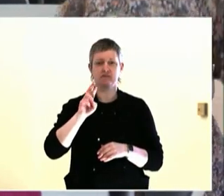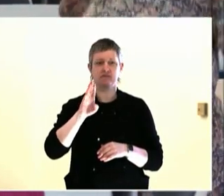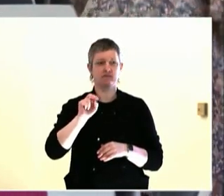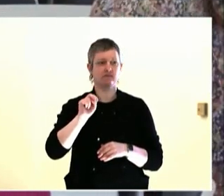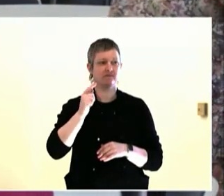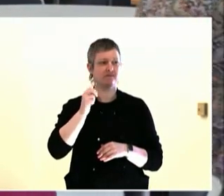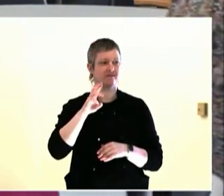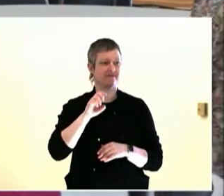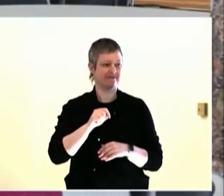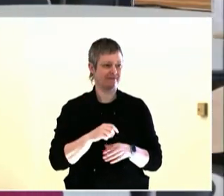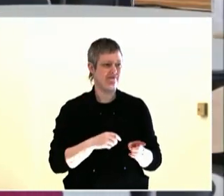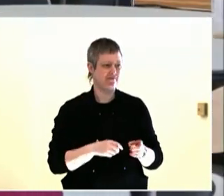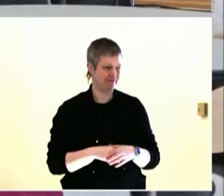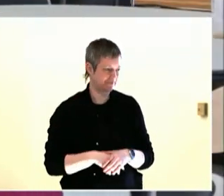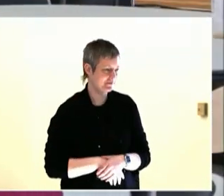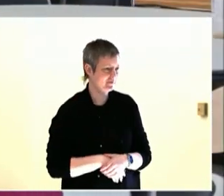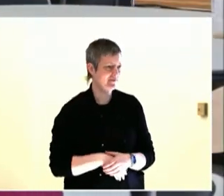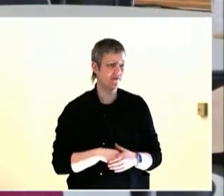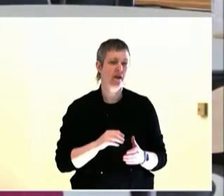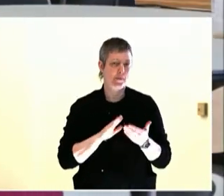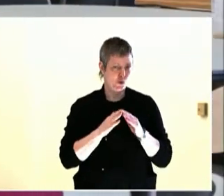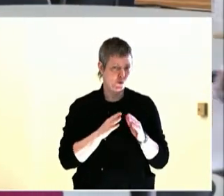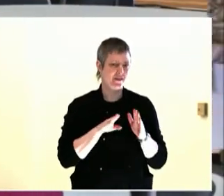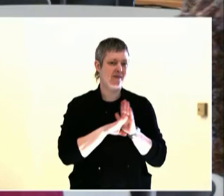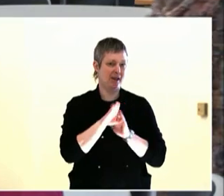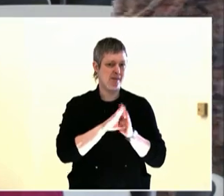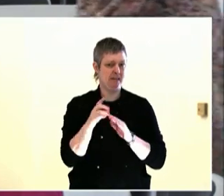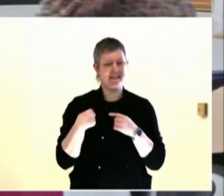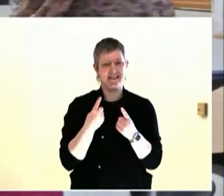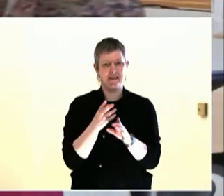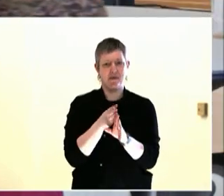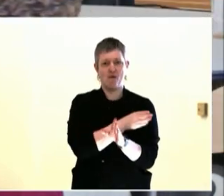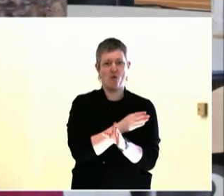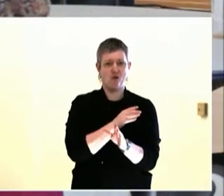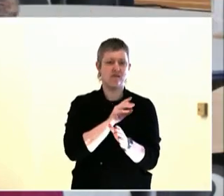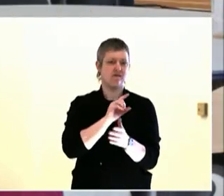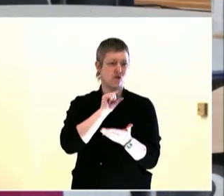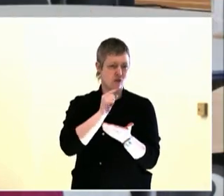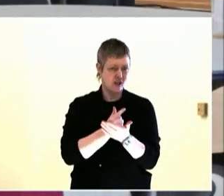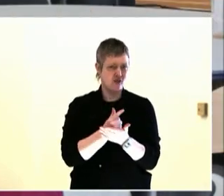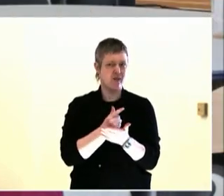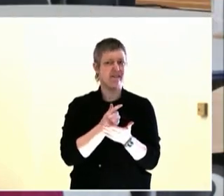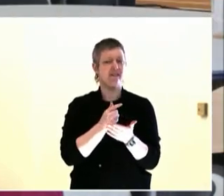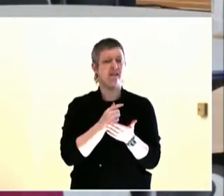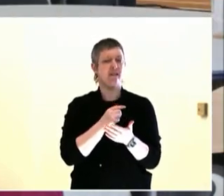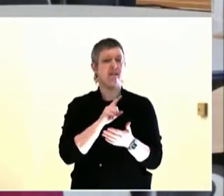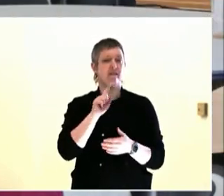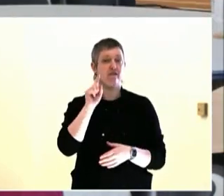There's a space where we can make an agreement. So I think those forms of decisions are very important in deliberation.